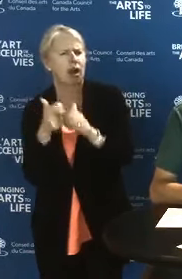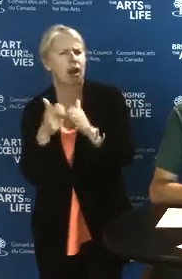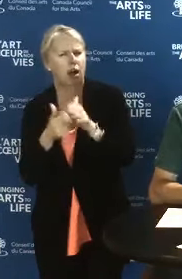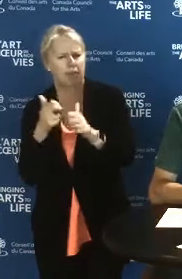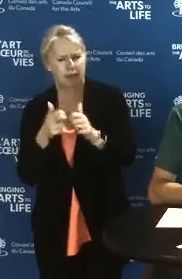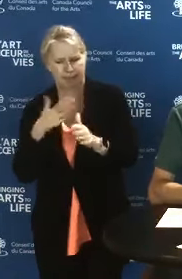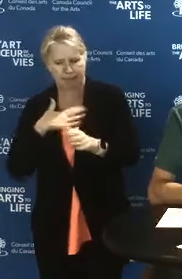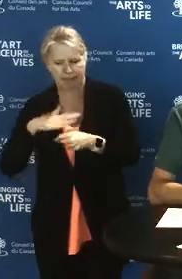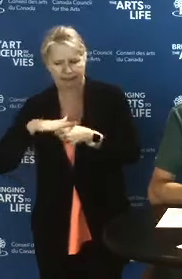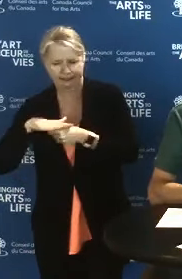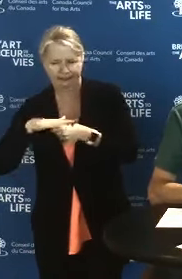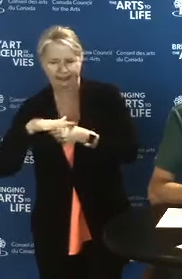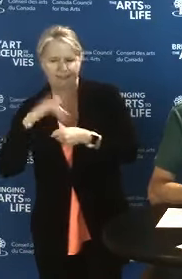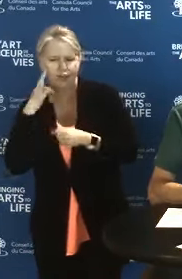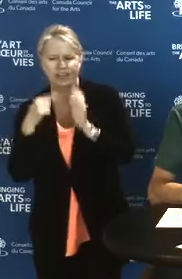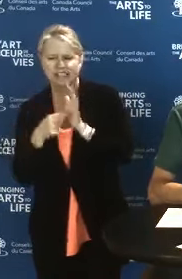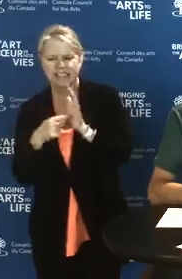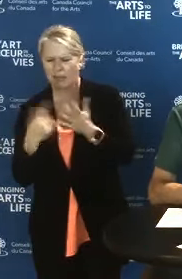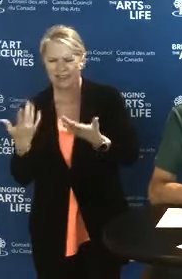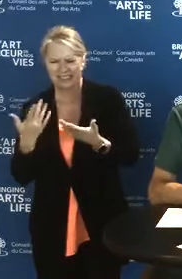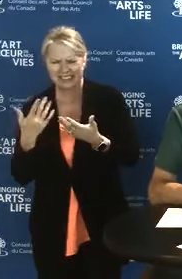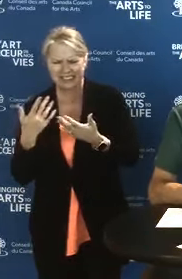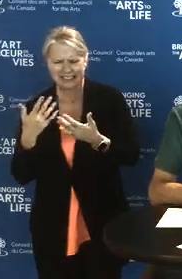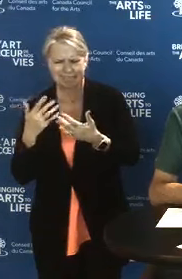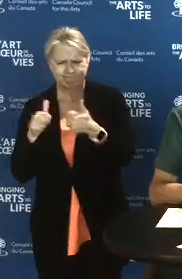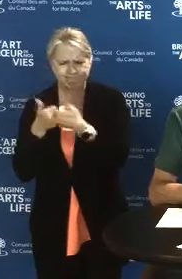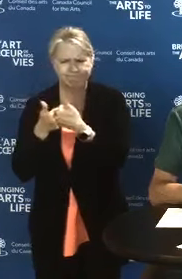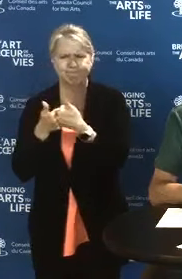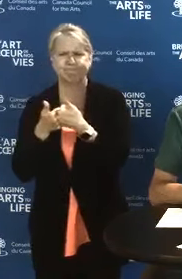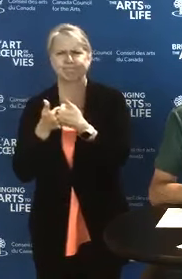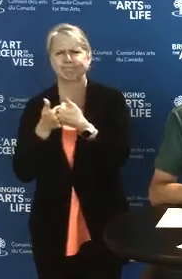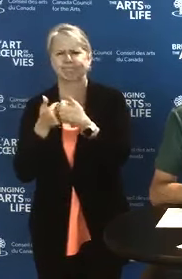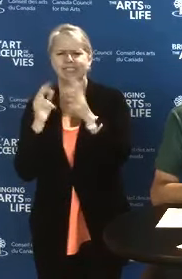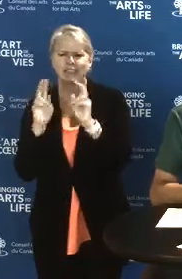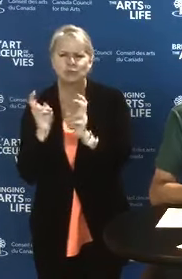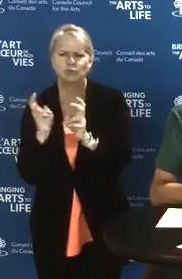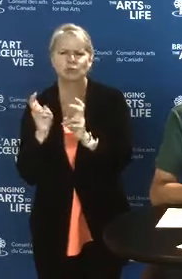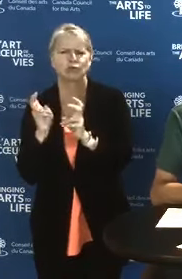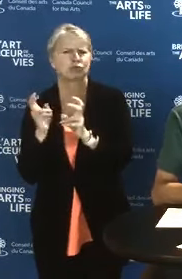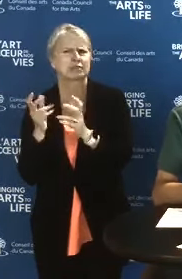What is it that you are facing that might be an issue, a challenge or an opportunity,